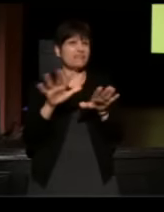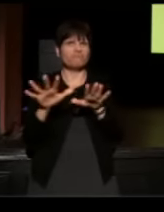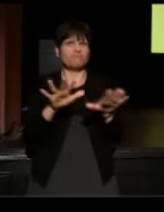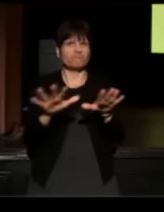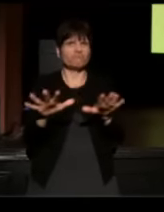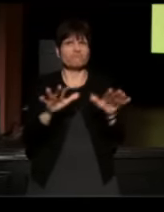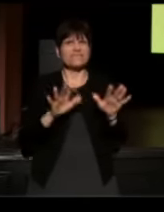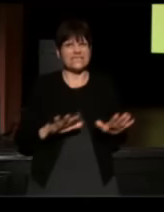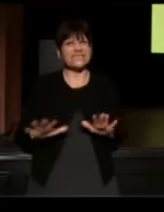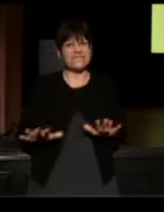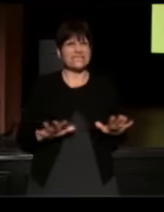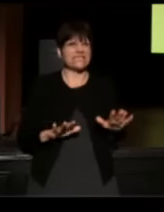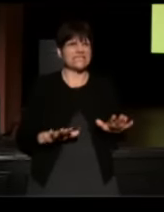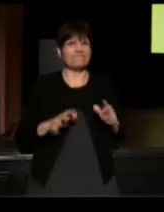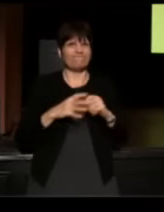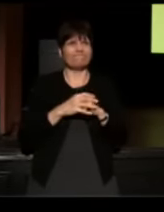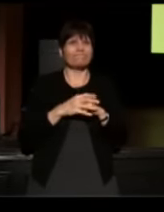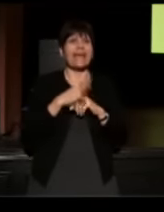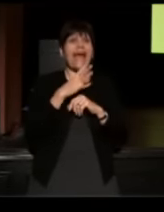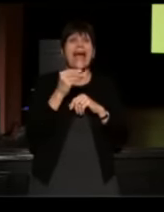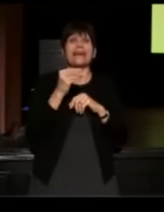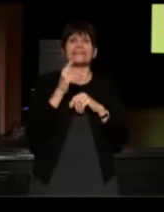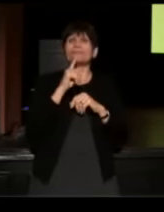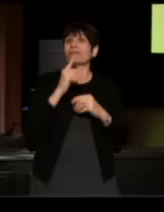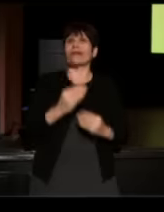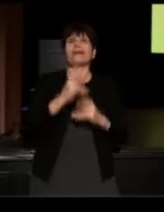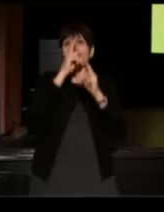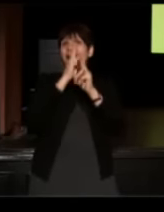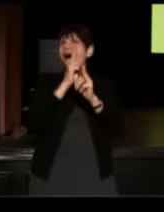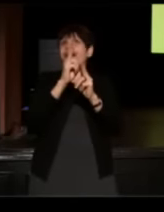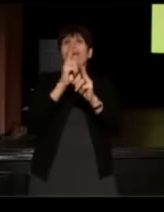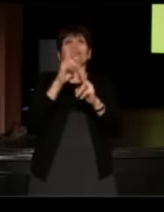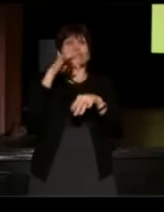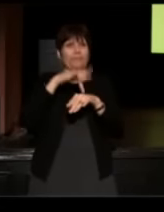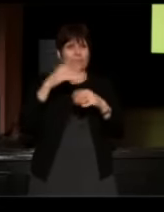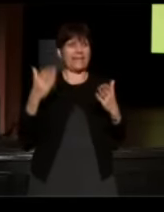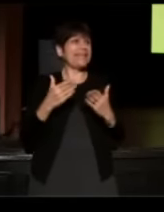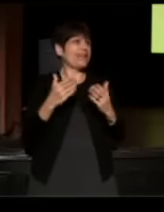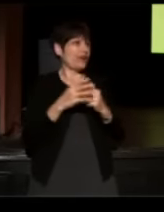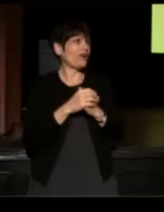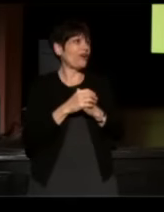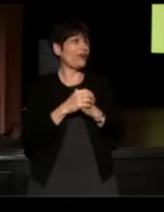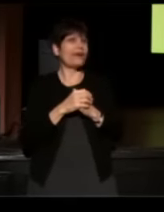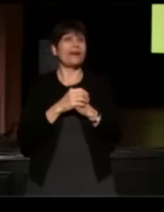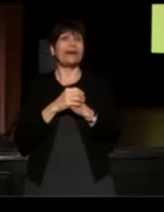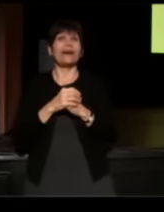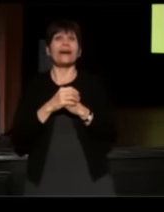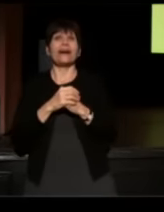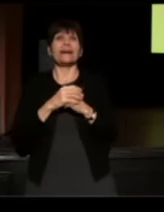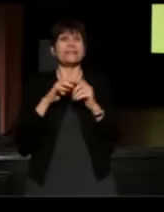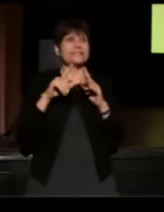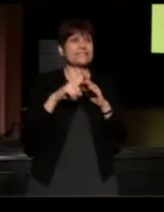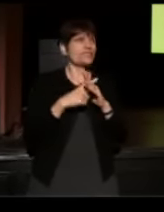and it's been an honor to be here. We've started doing animations. I don't know if any of you have seen them.